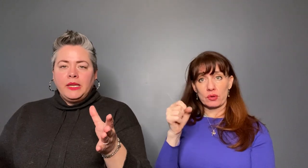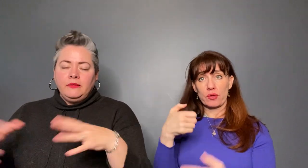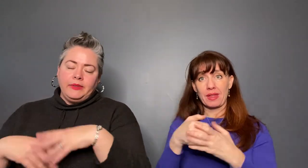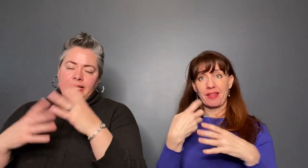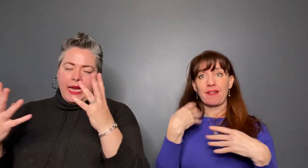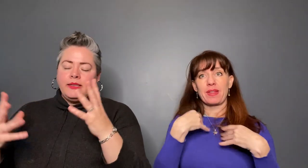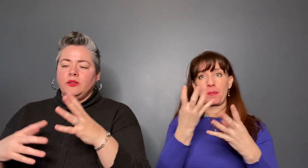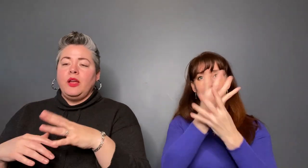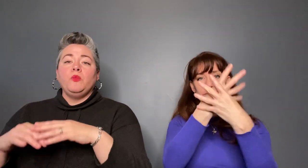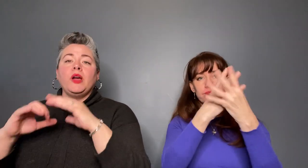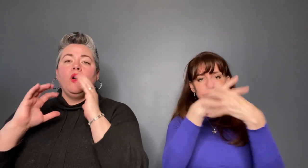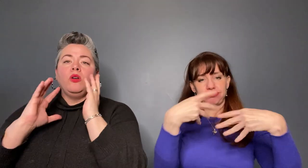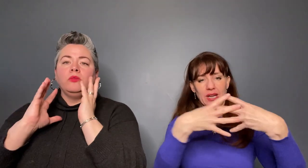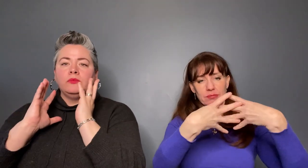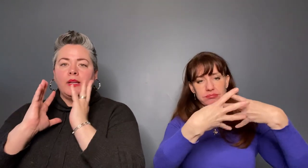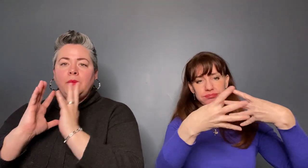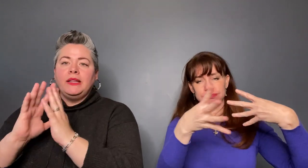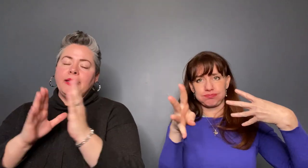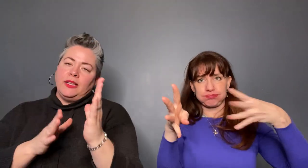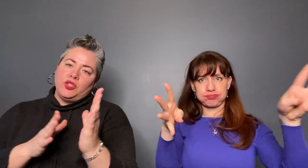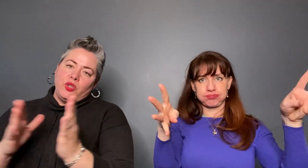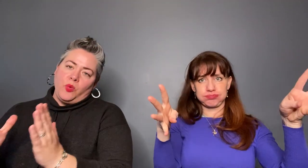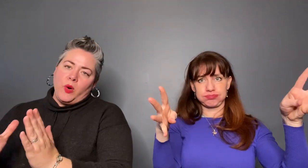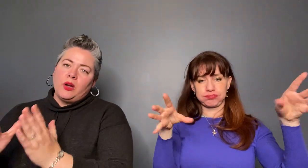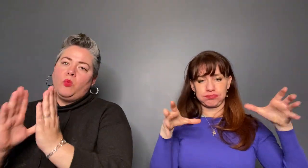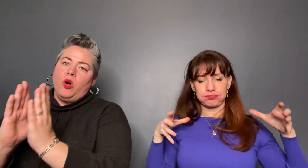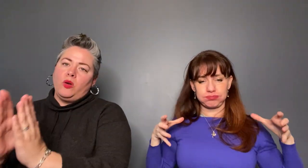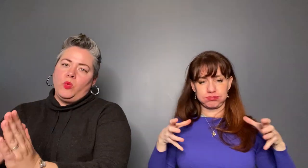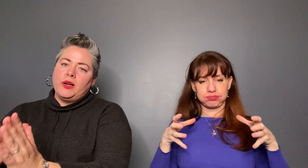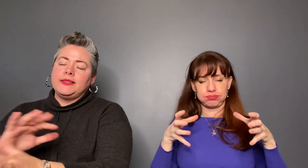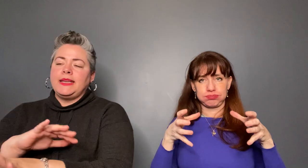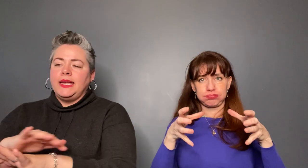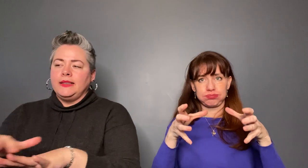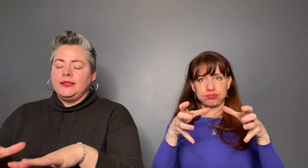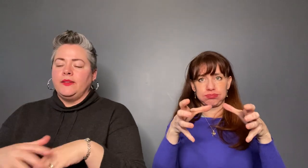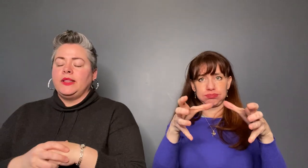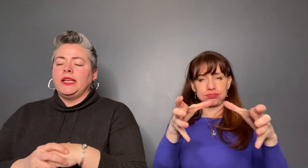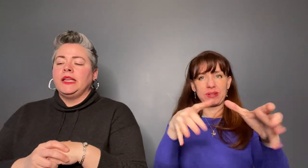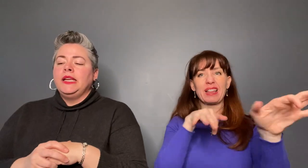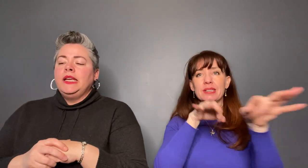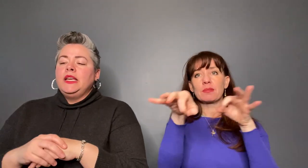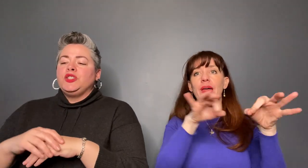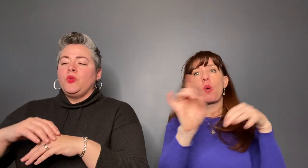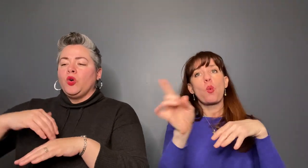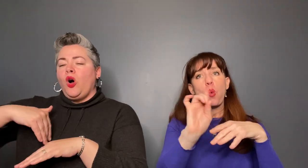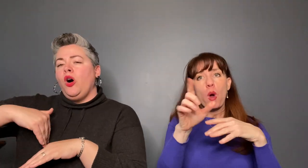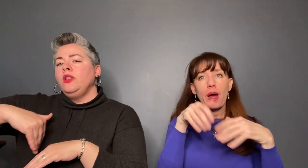come in. They tell us where to walk, where to stand and everything, so